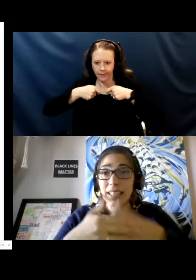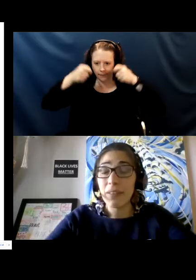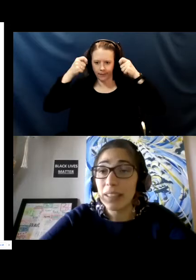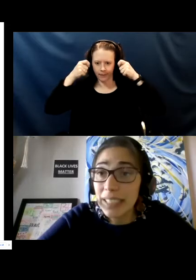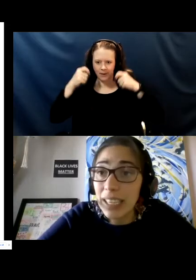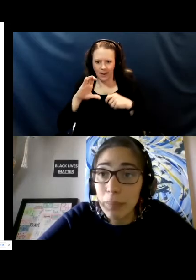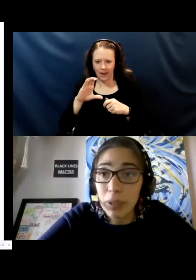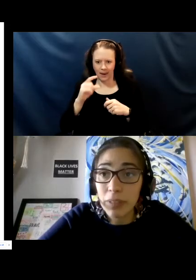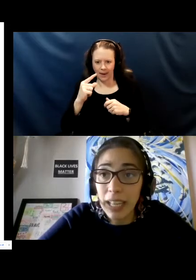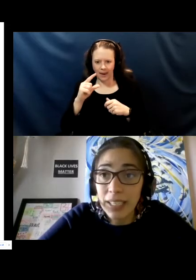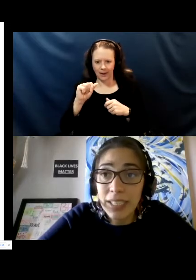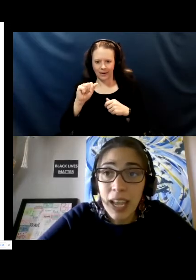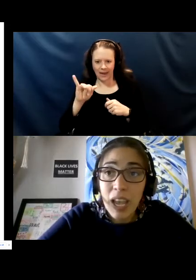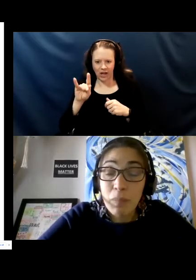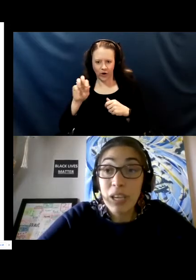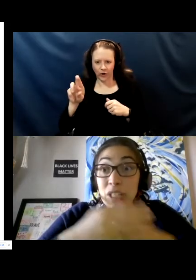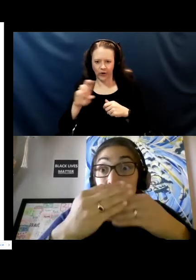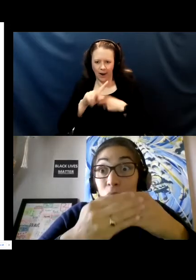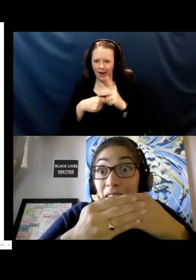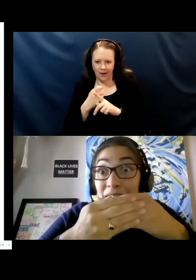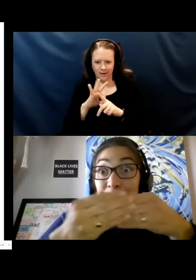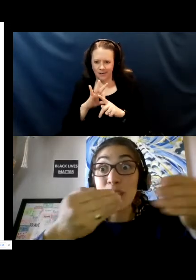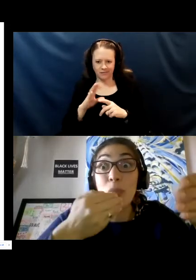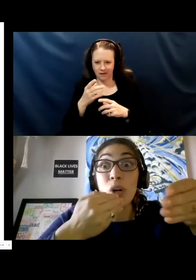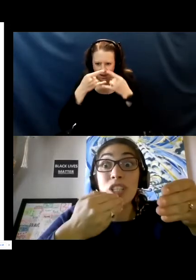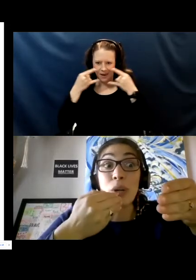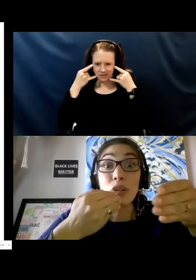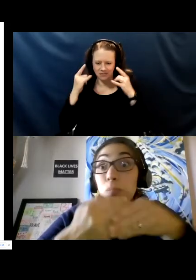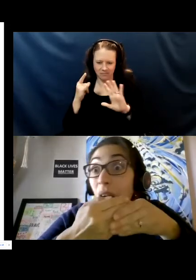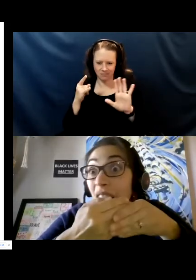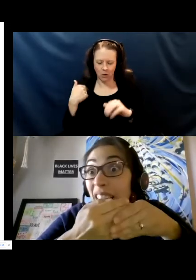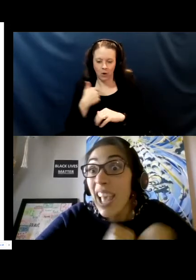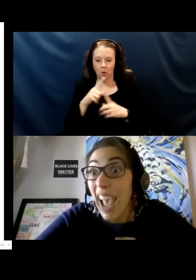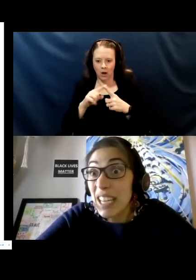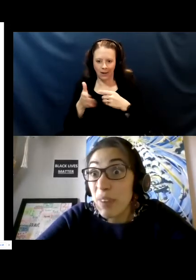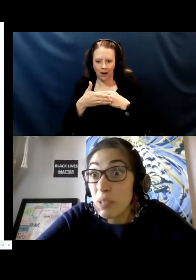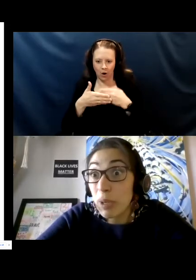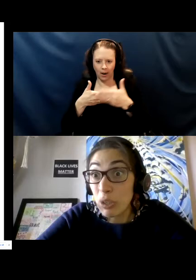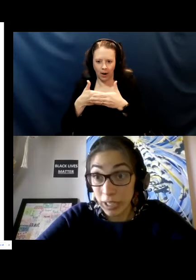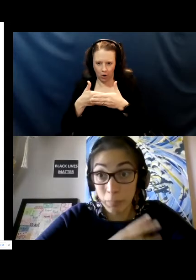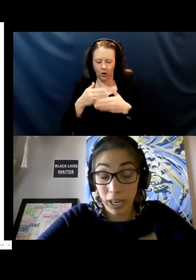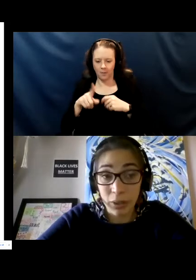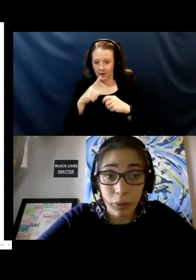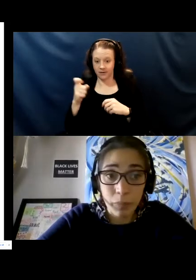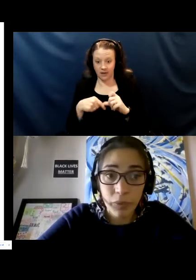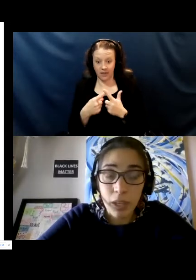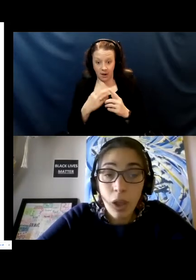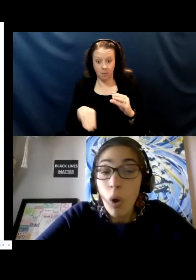that have at least a couple of layers because the more layers the more it's going to block any respiratory particle,